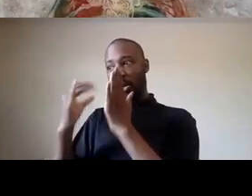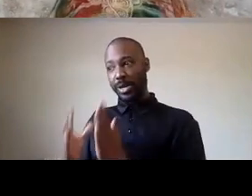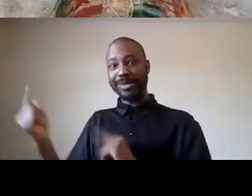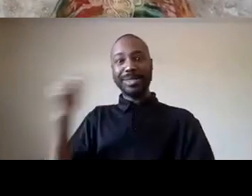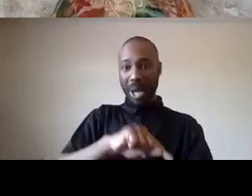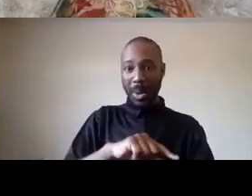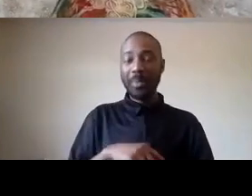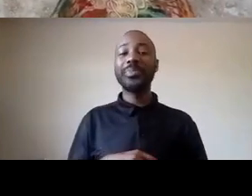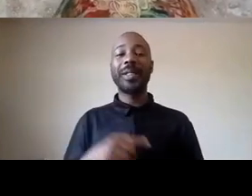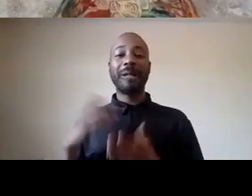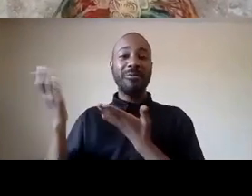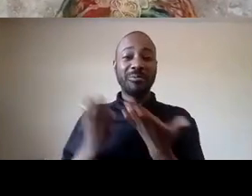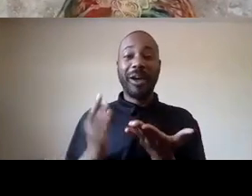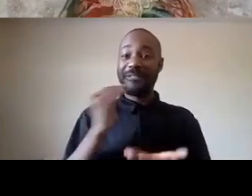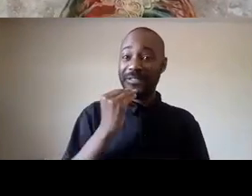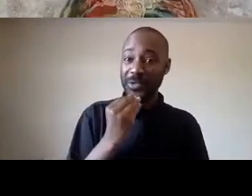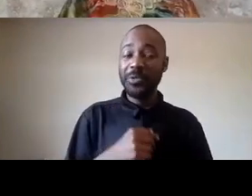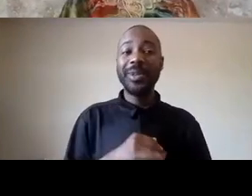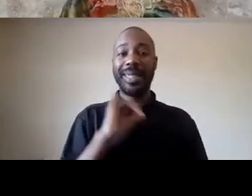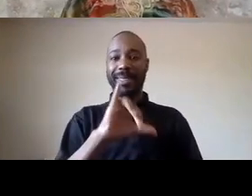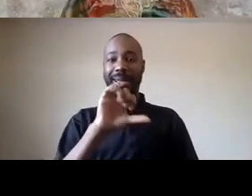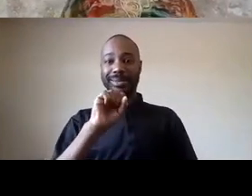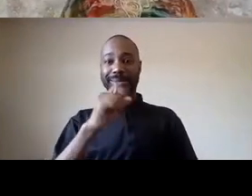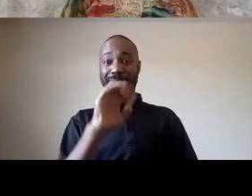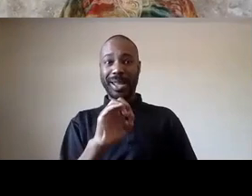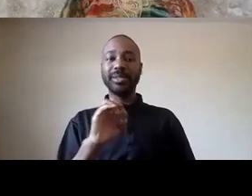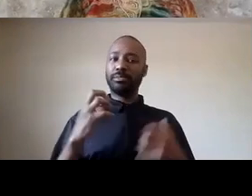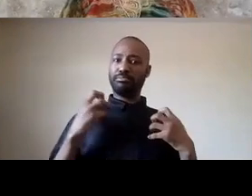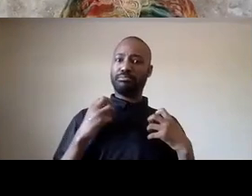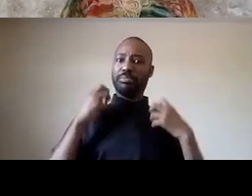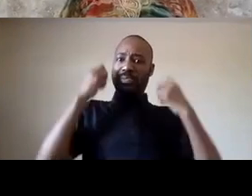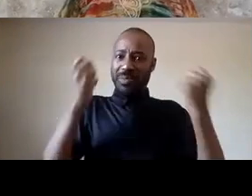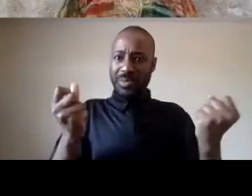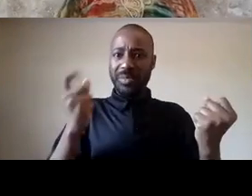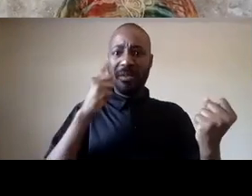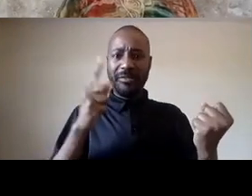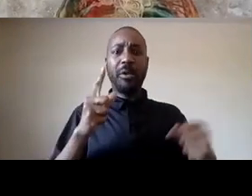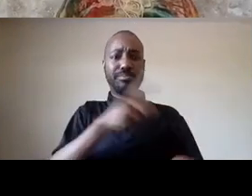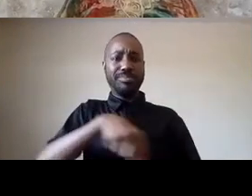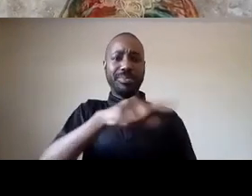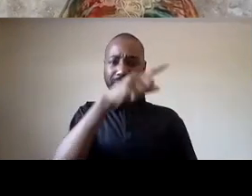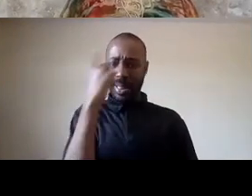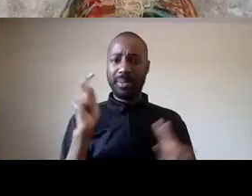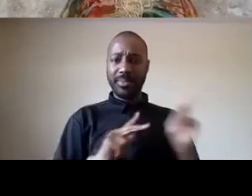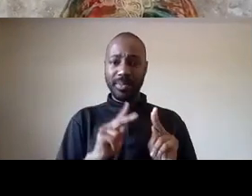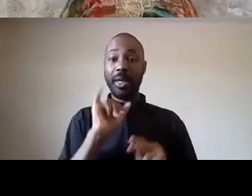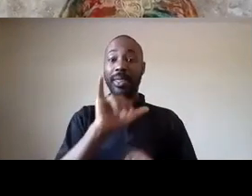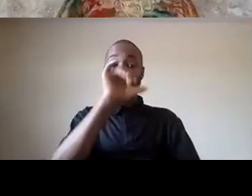and it was a healing space for black people that night we gathered about 200 black folks in the